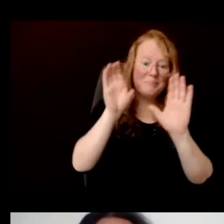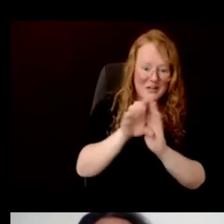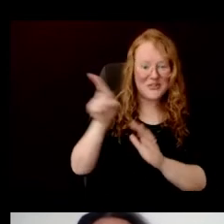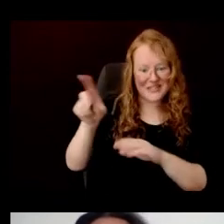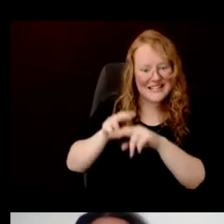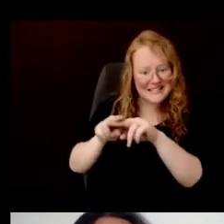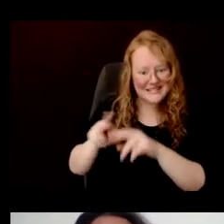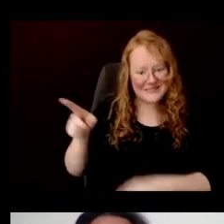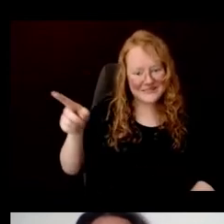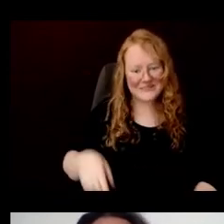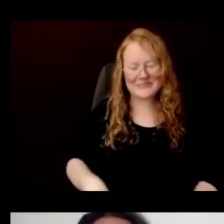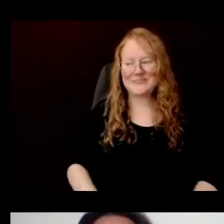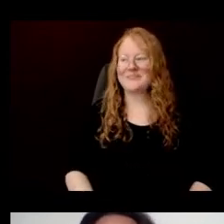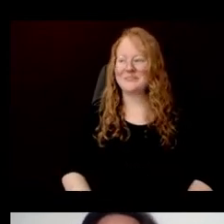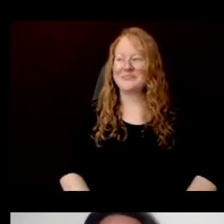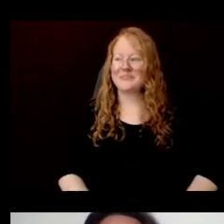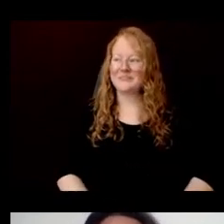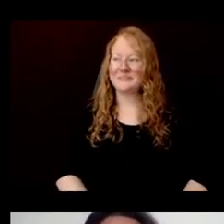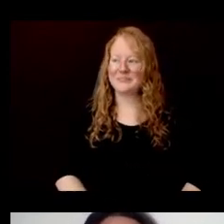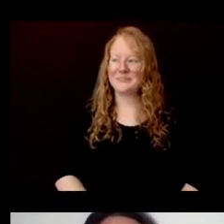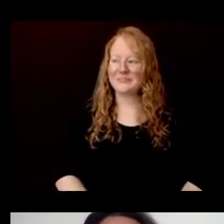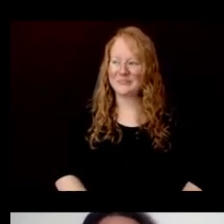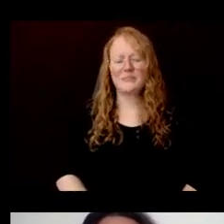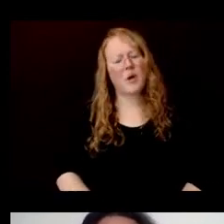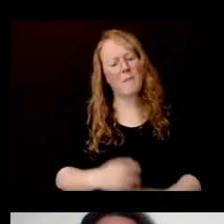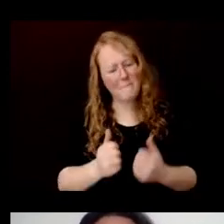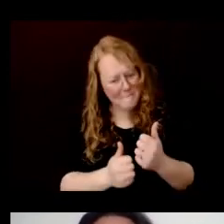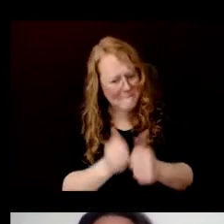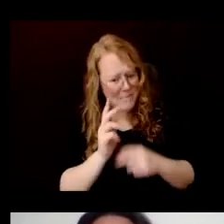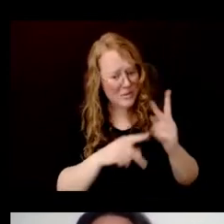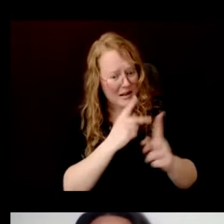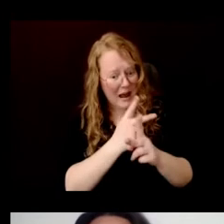In most kinds of paper making today, however, we end up using the wood.